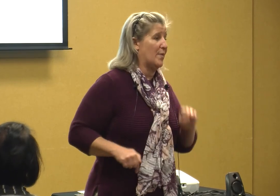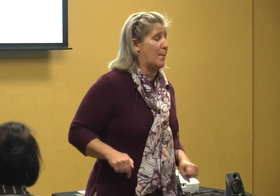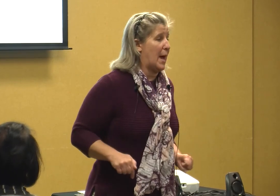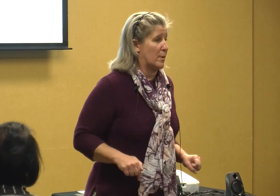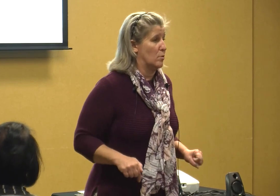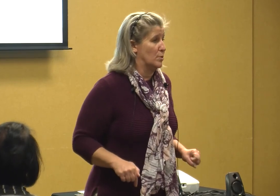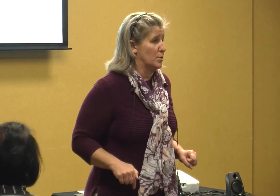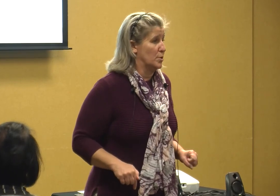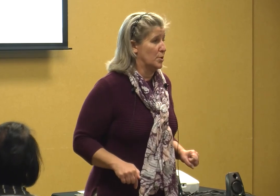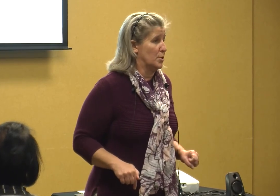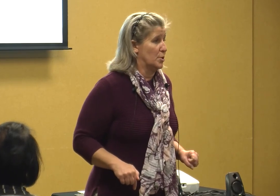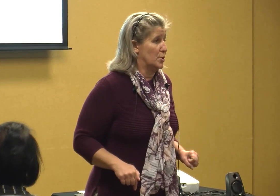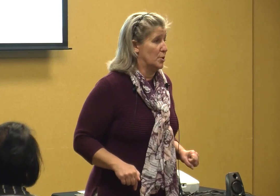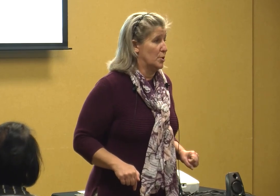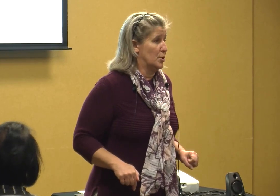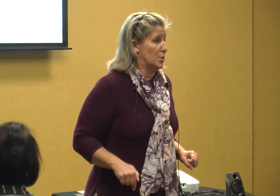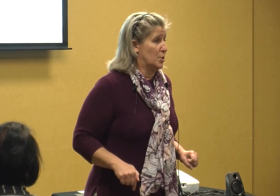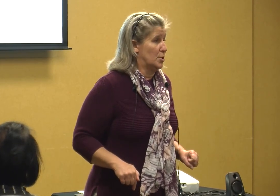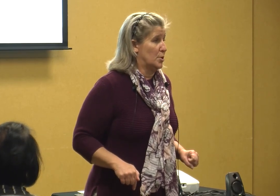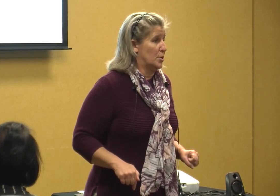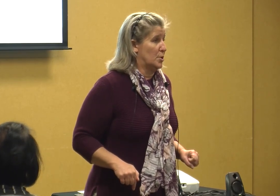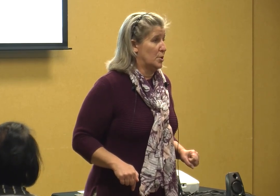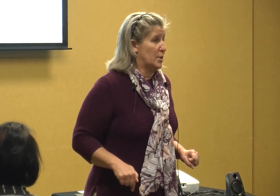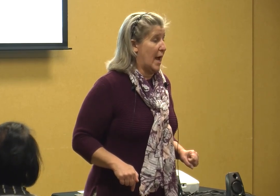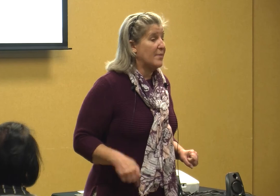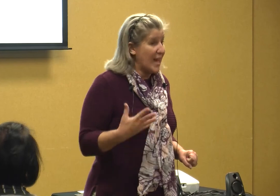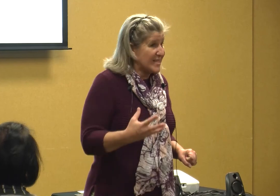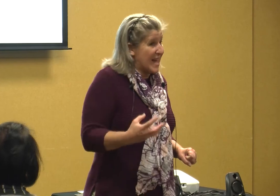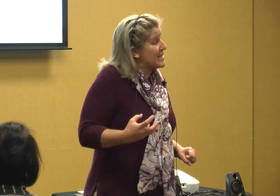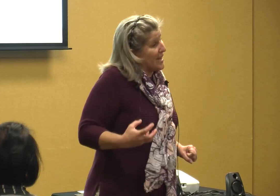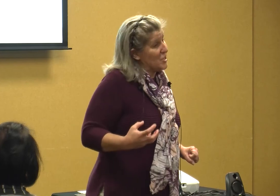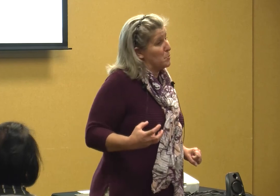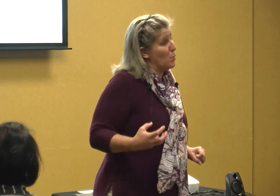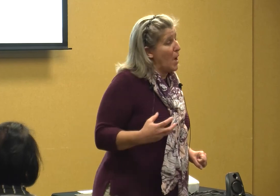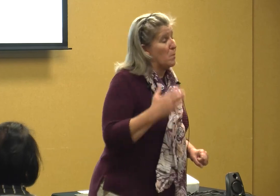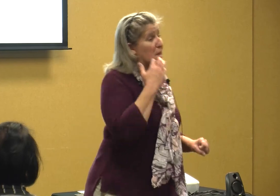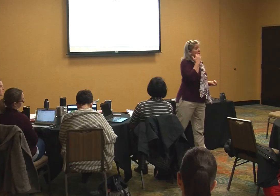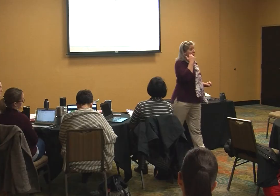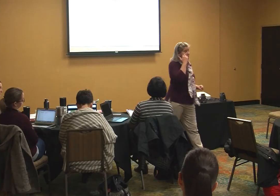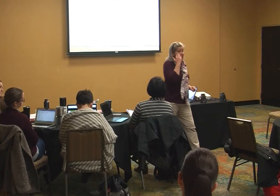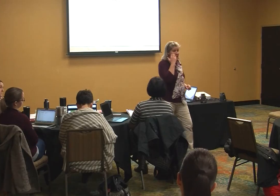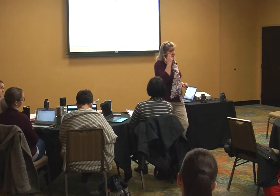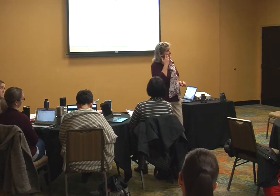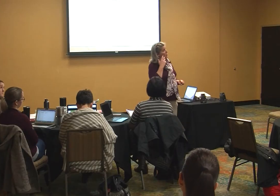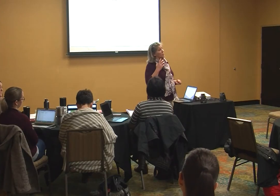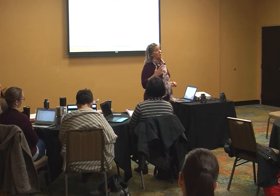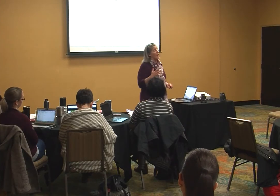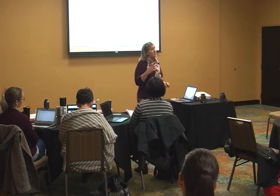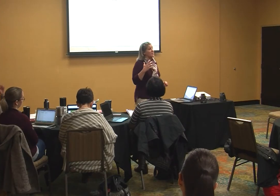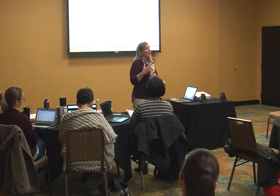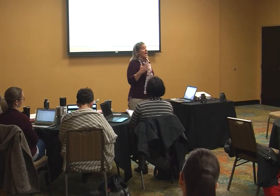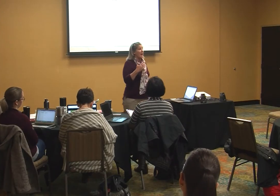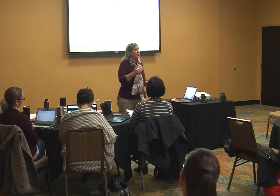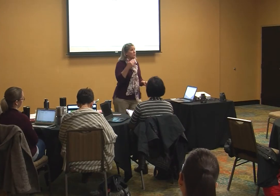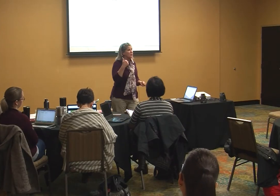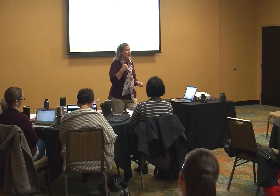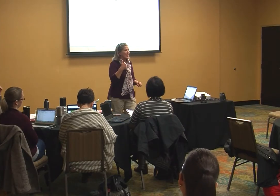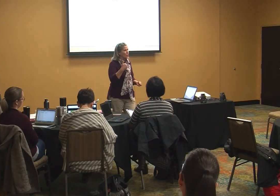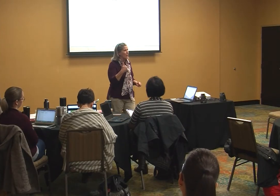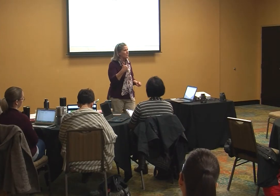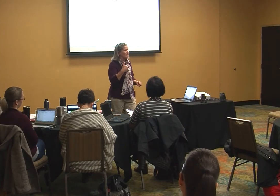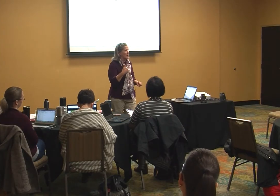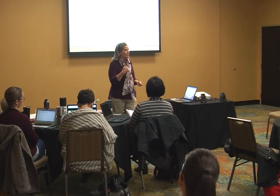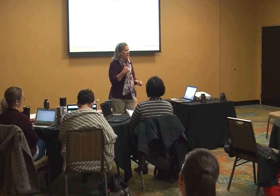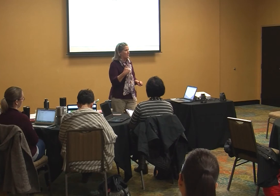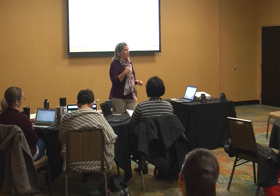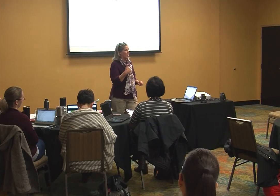that battle and that's that teachable moment and and you just have to set your own self up for it